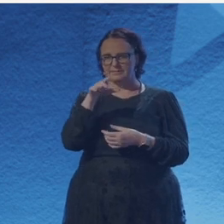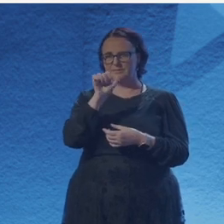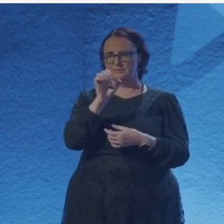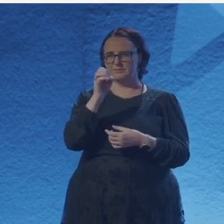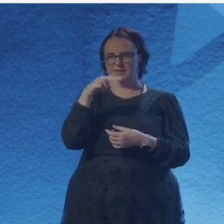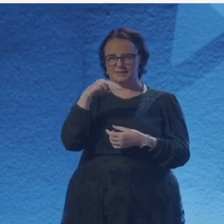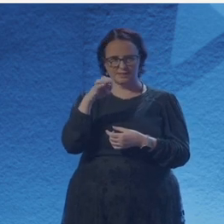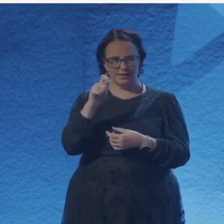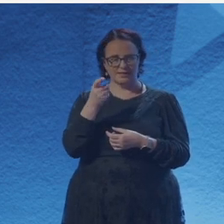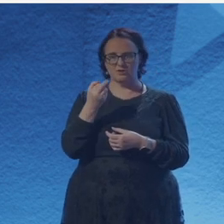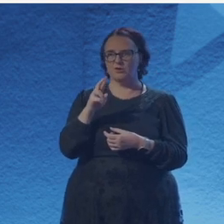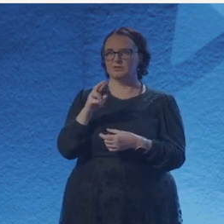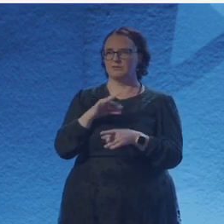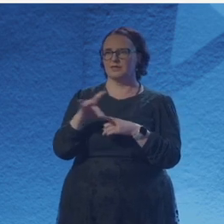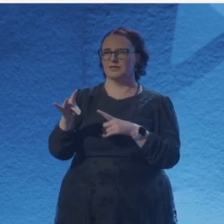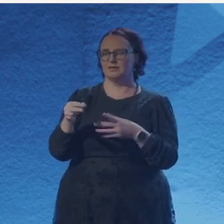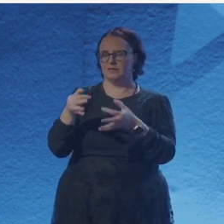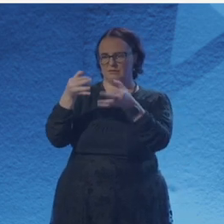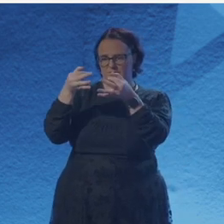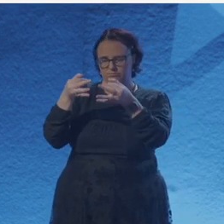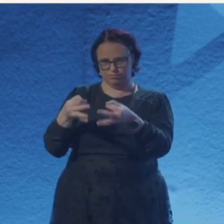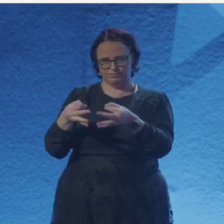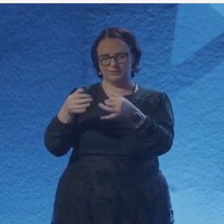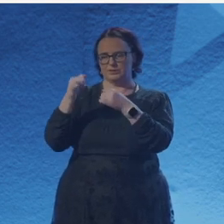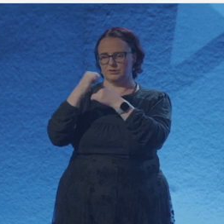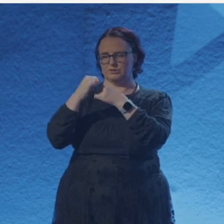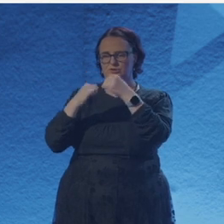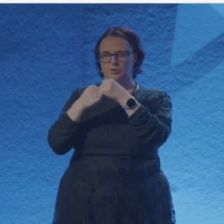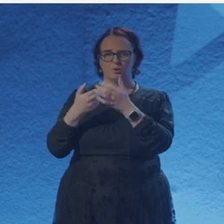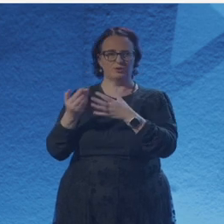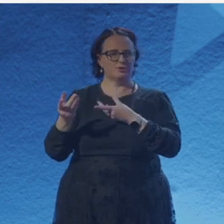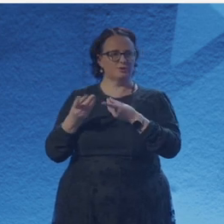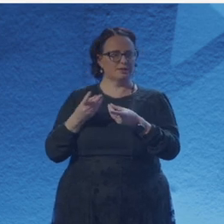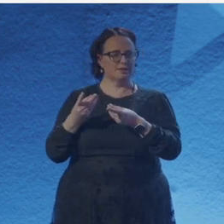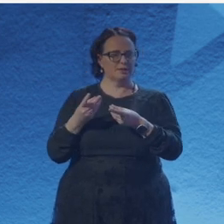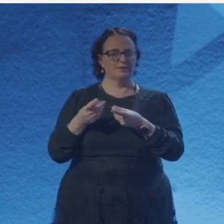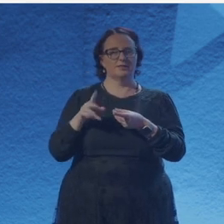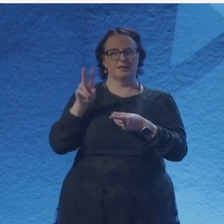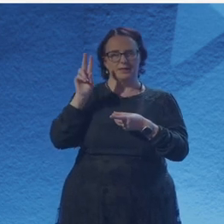So I find this structure really, really helpful. The idea of challenging yourself